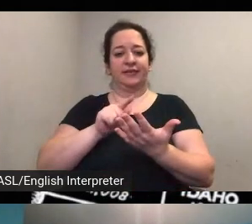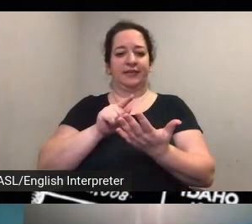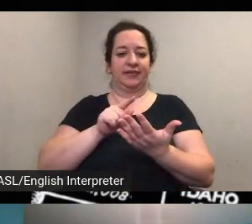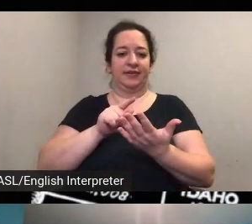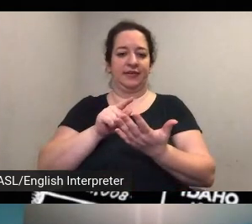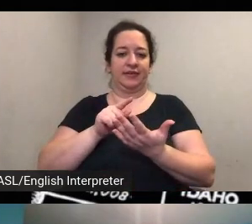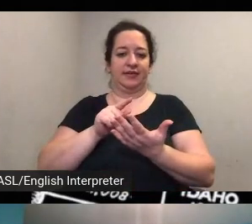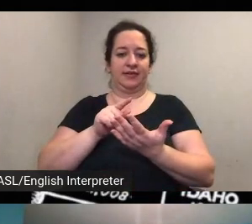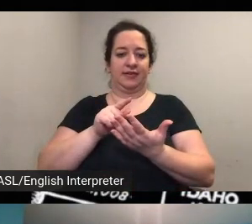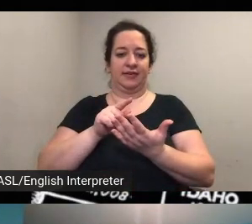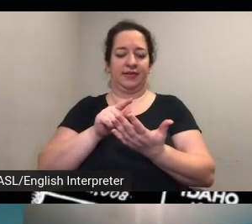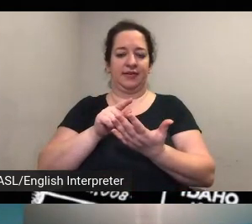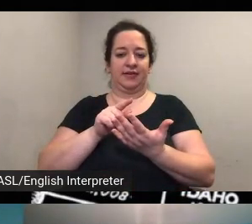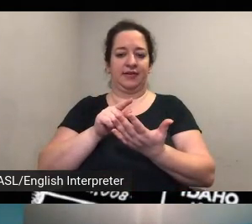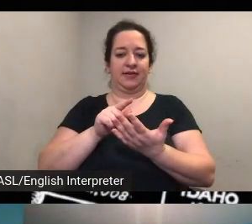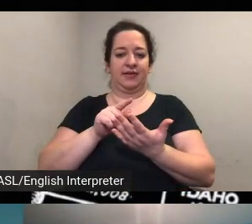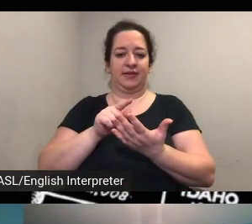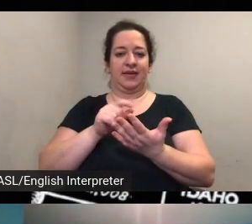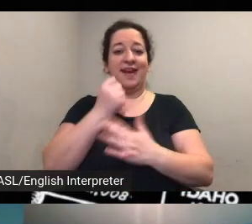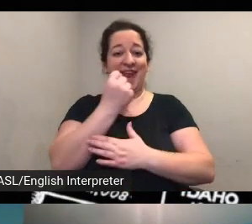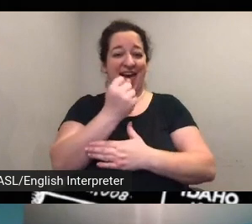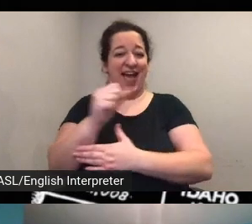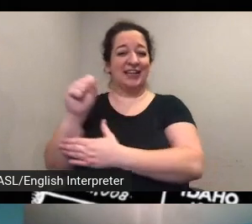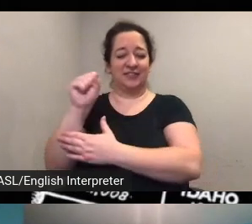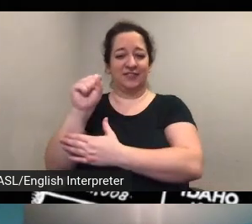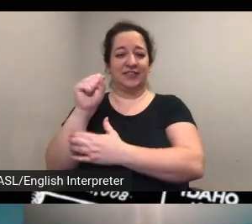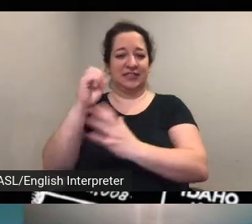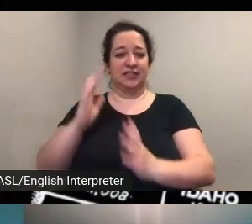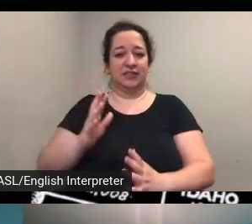activists um include native american activists